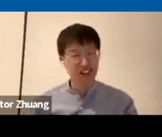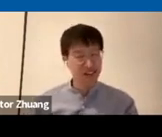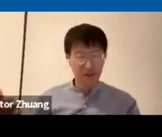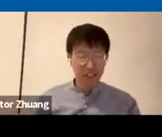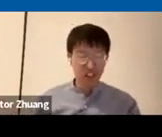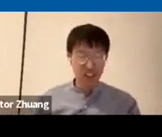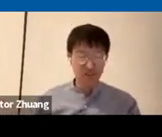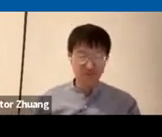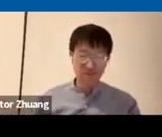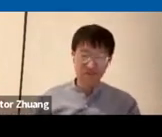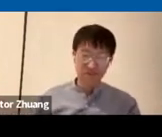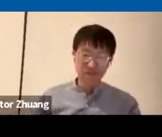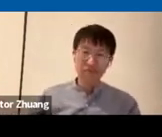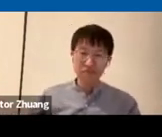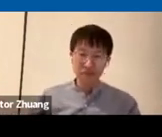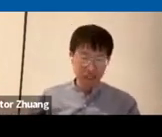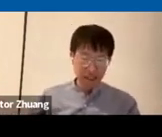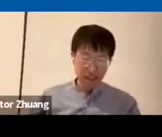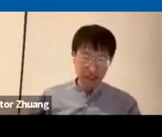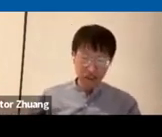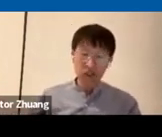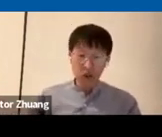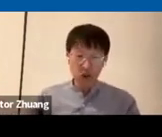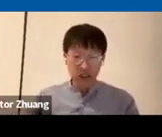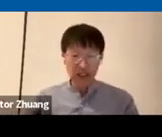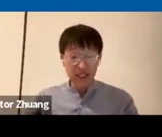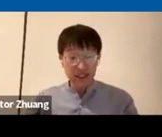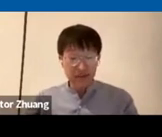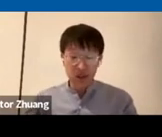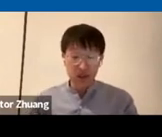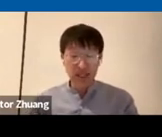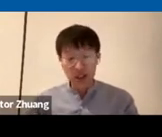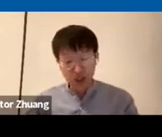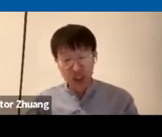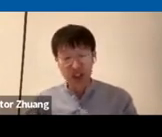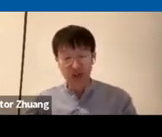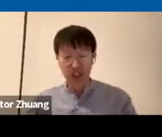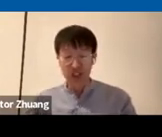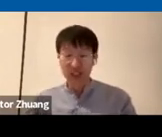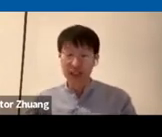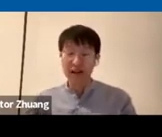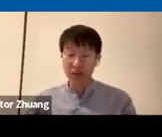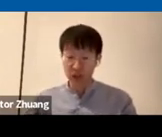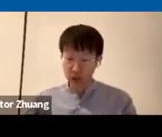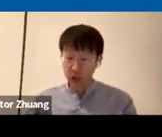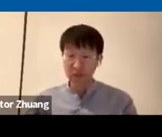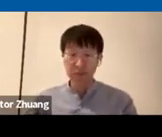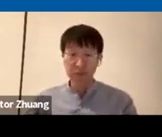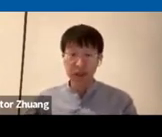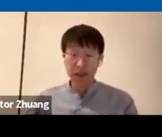uh pictures and also more recently you know technological innovations have been crucial